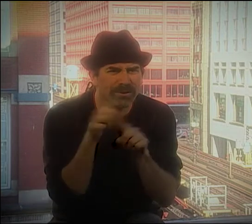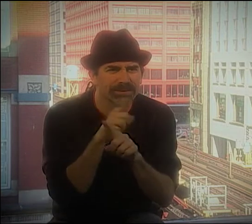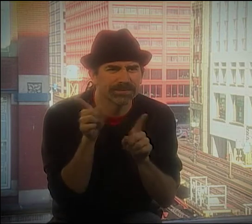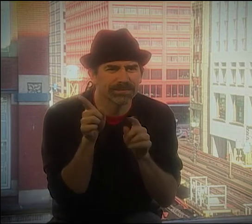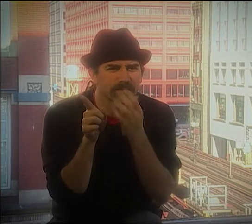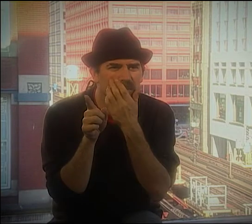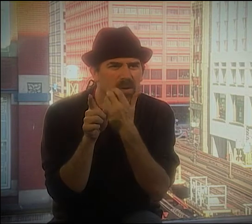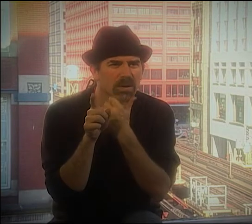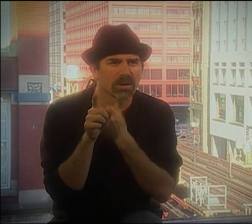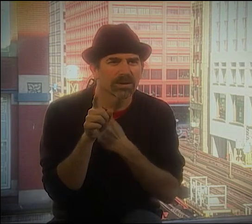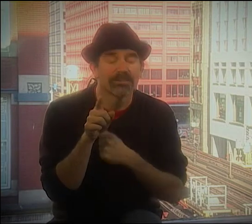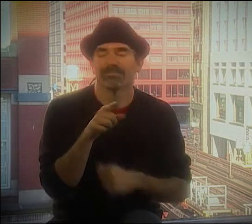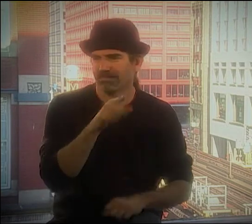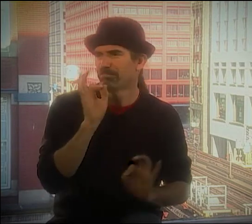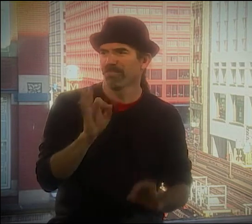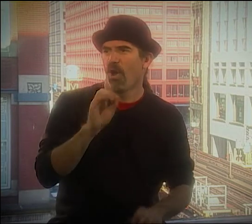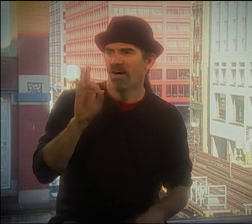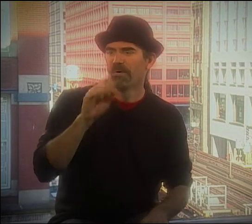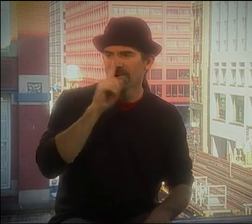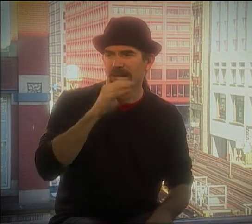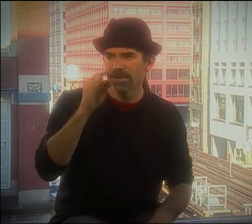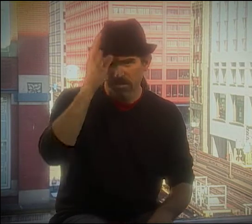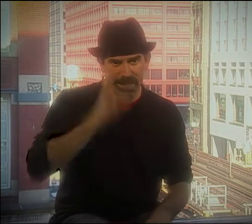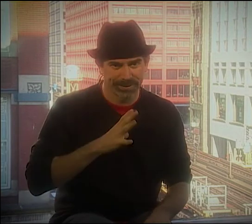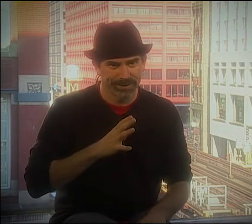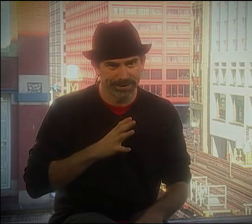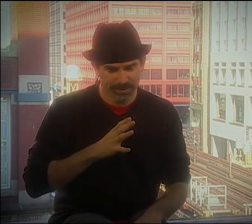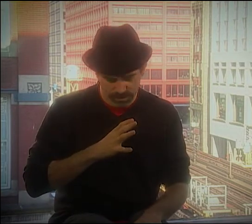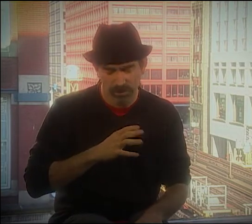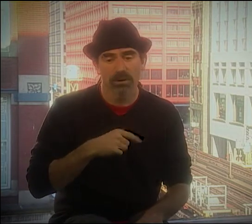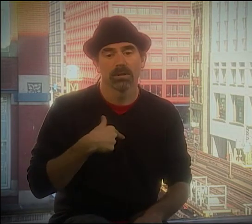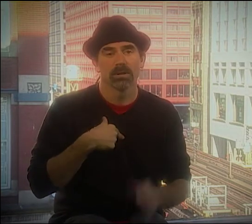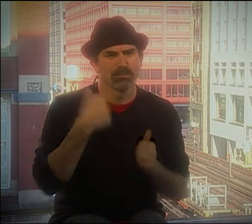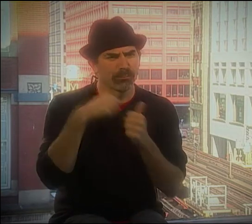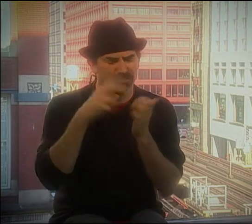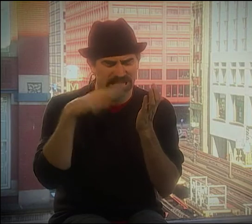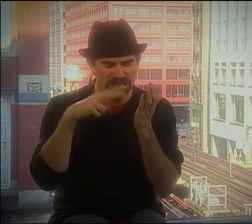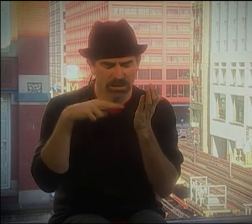OR "MEN AND MICE" OR WHATEVER-- "OF MICE AND MEN," YEAH, THAT'S WHAT IT IS.